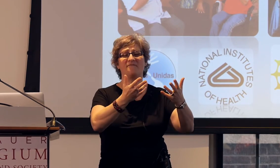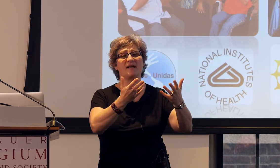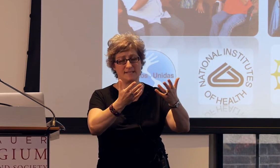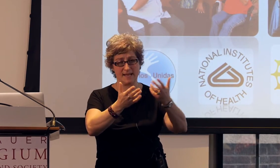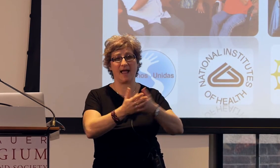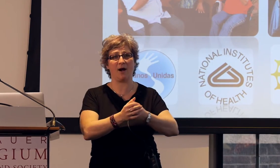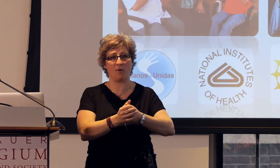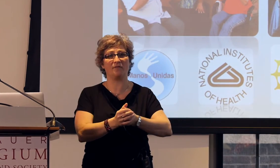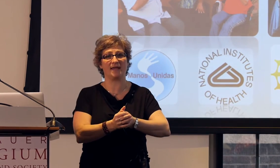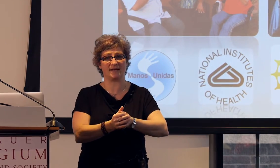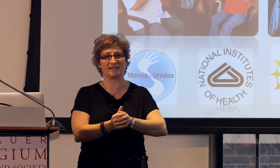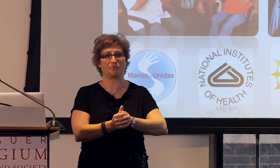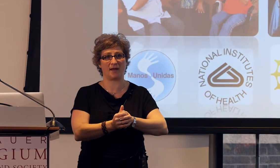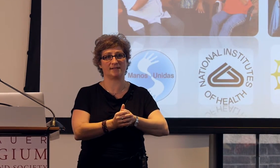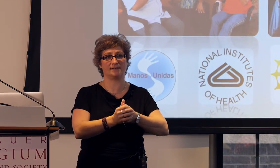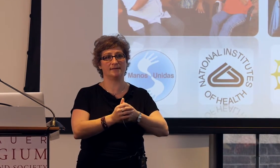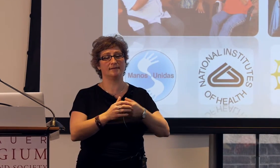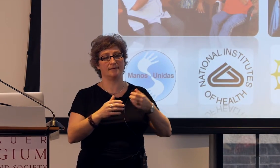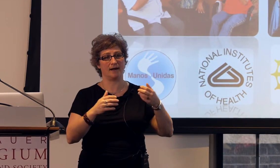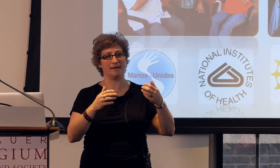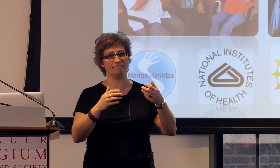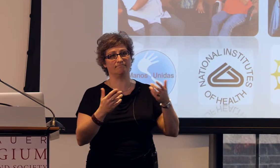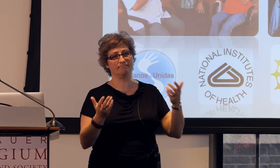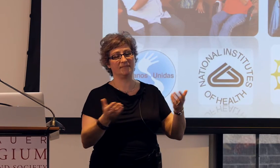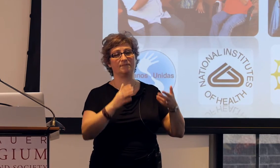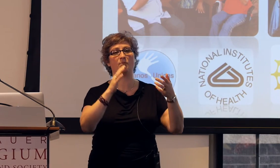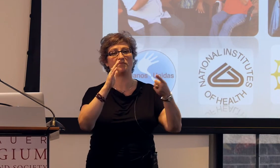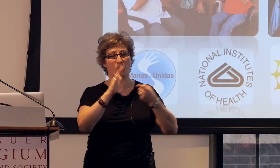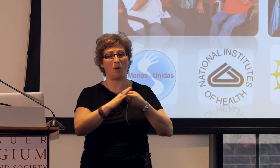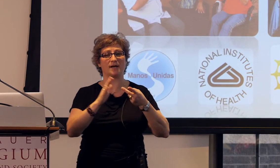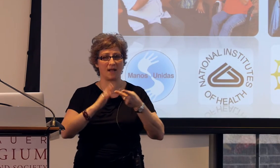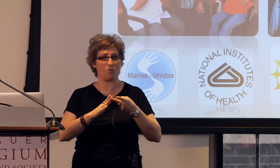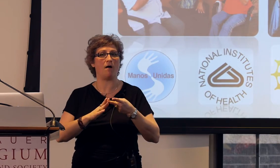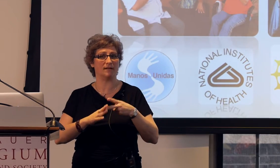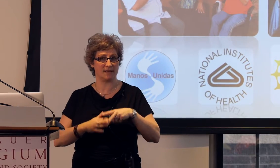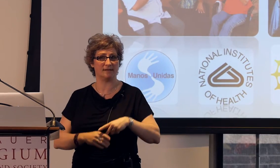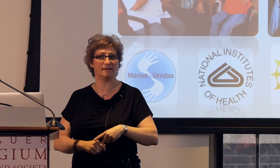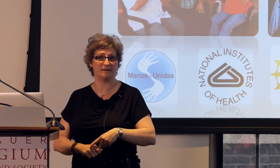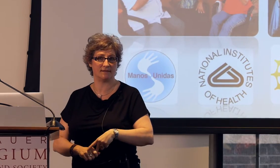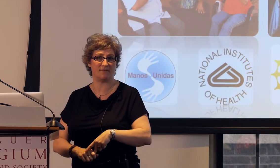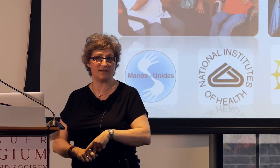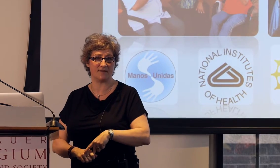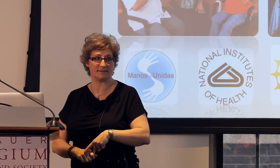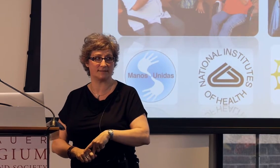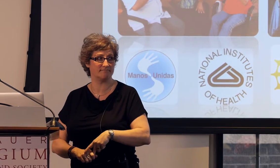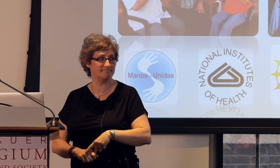that affects how well they can express both the quantity and quality of the events.